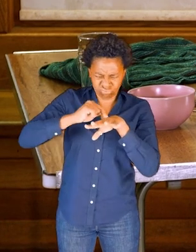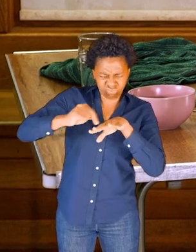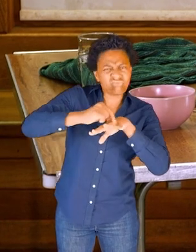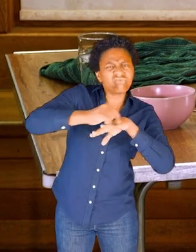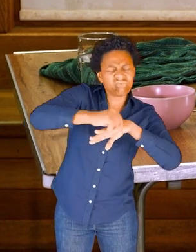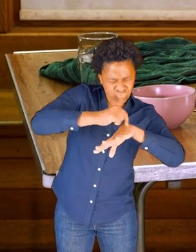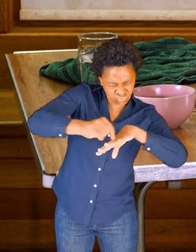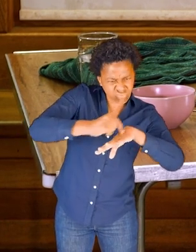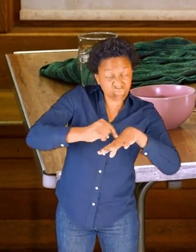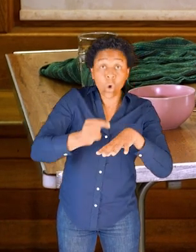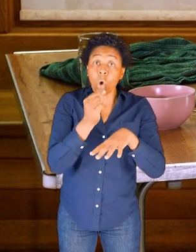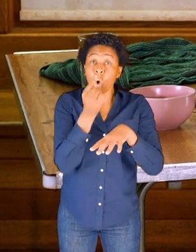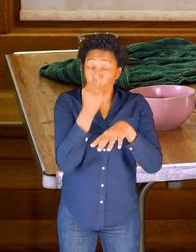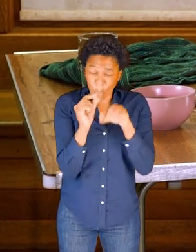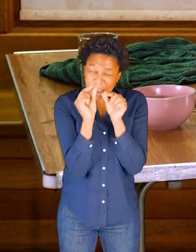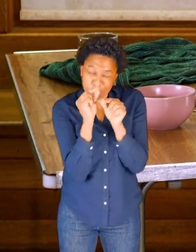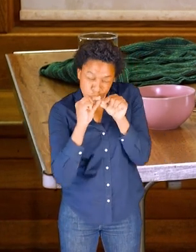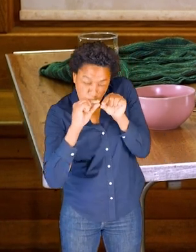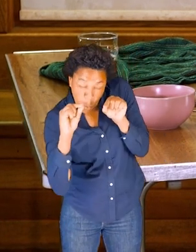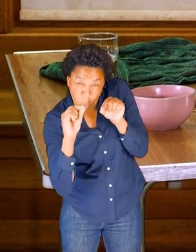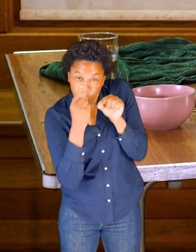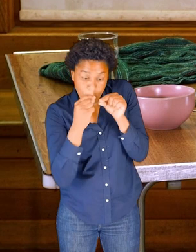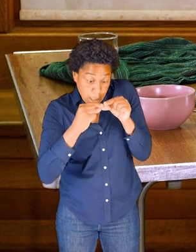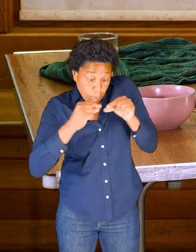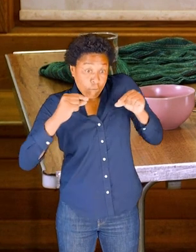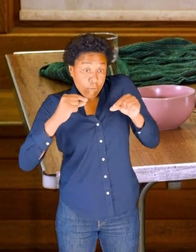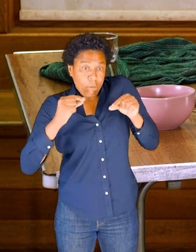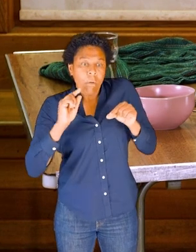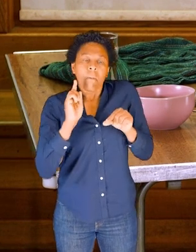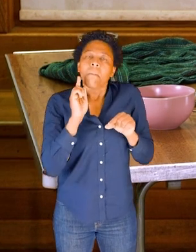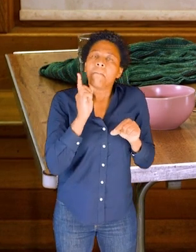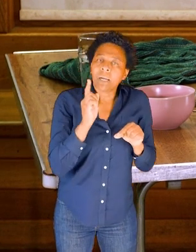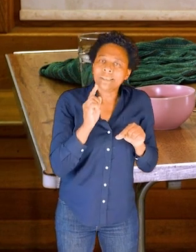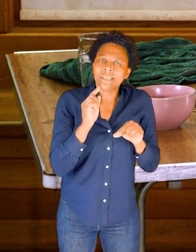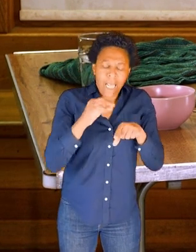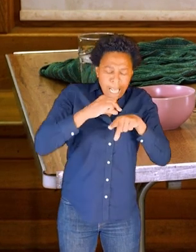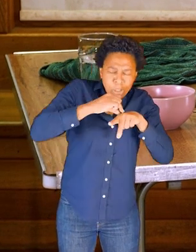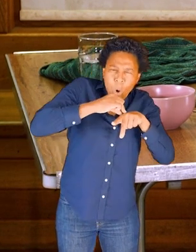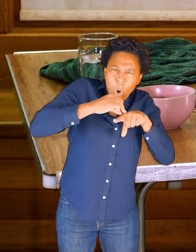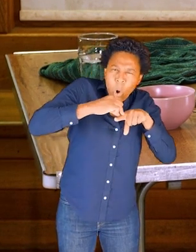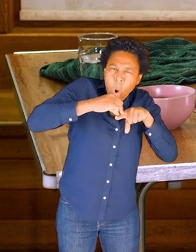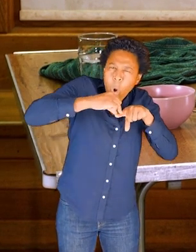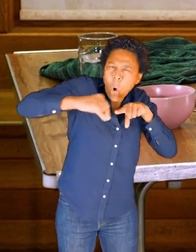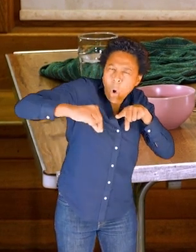The bone might be small, but the bone is longer than it is wide or deep,